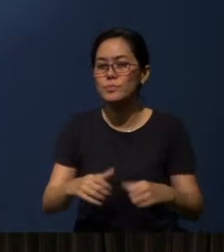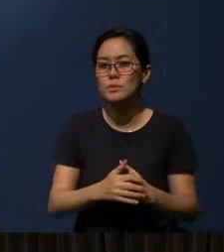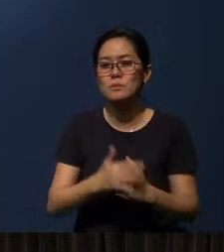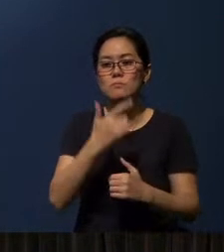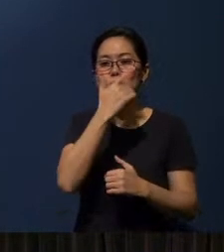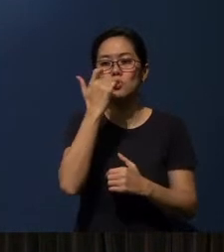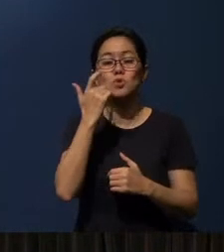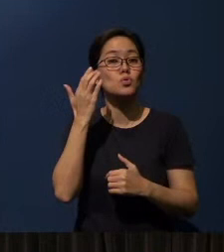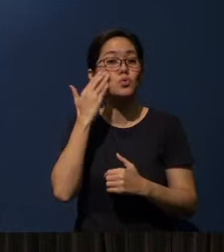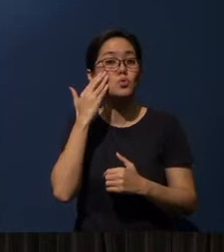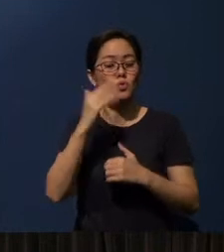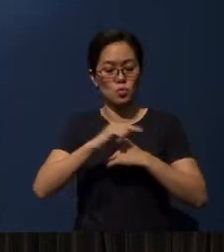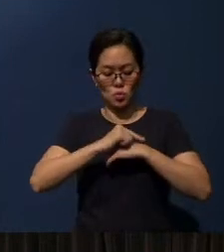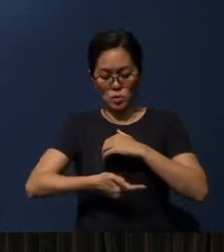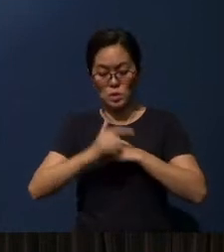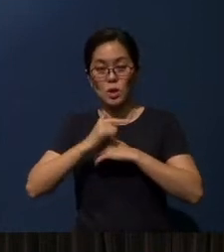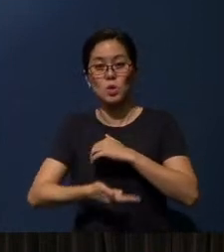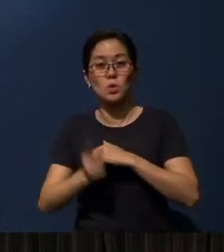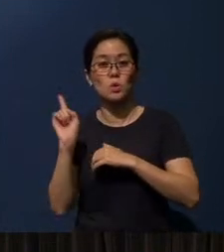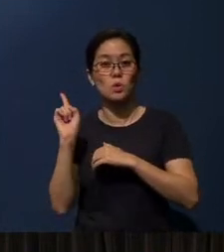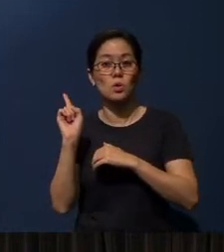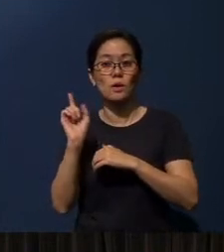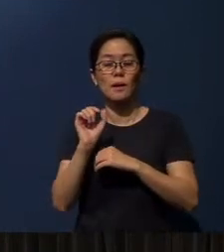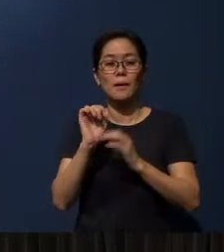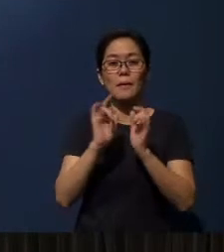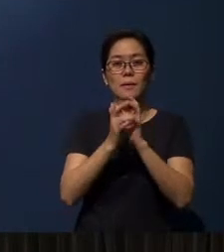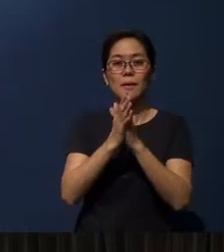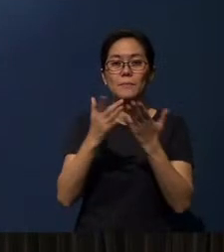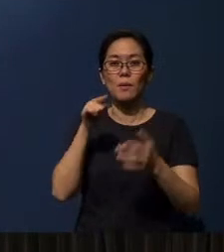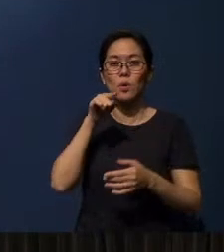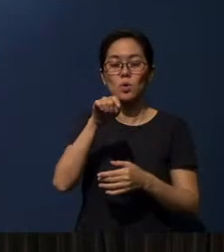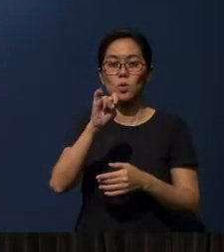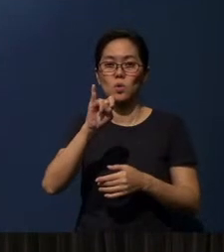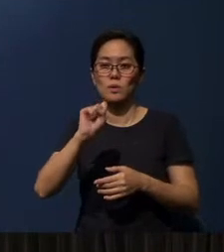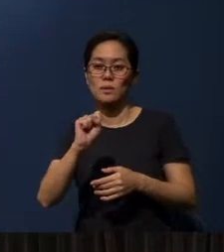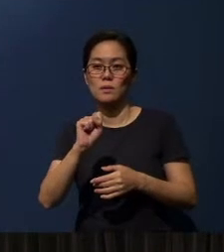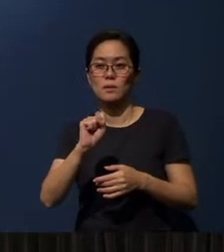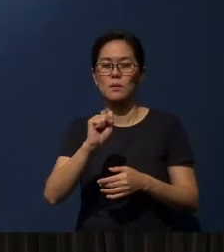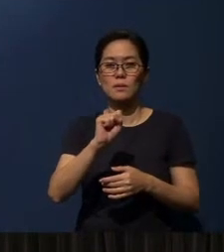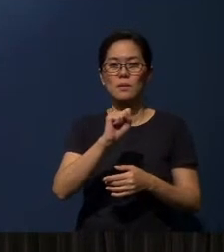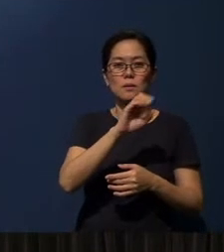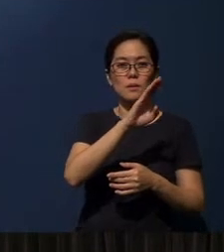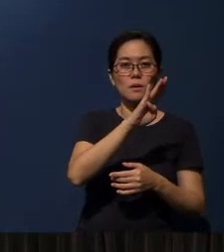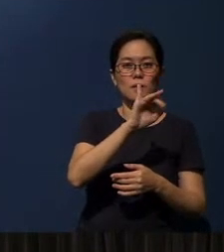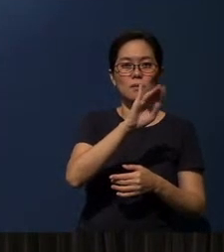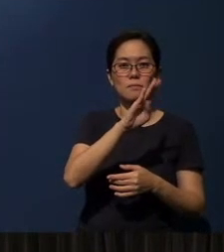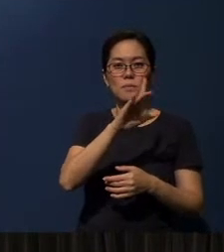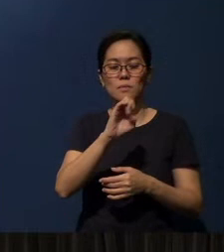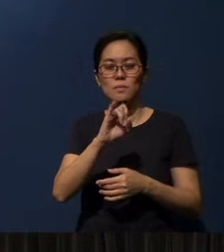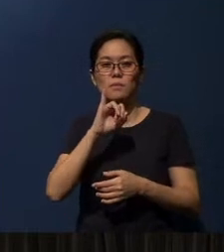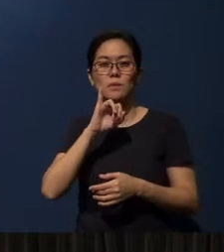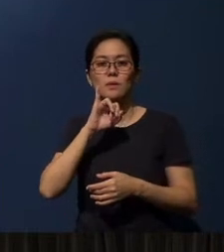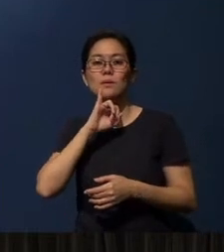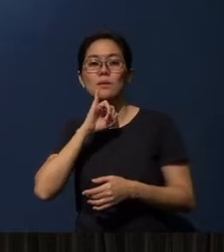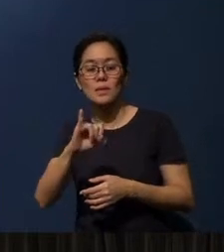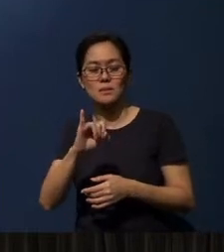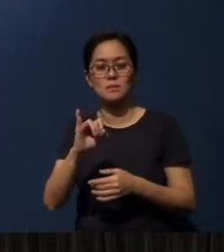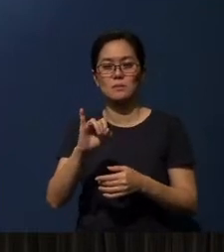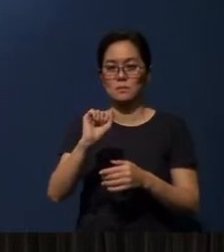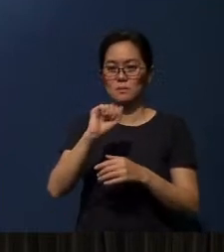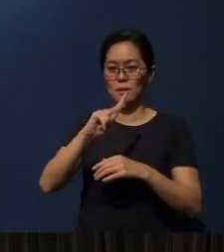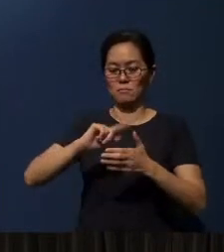because you know, you can actually download this “Bible.is” onto your smartphone.